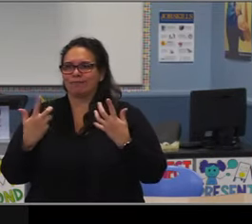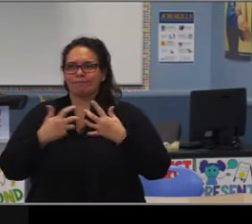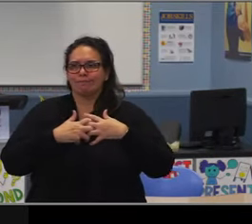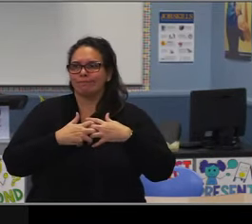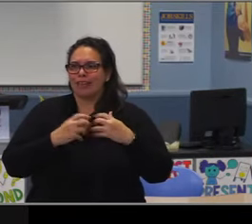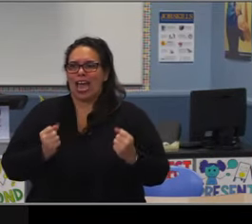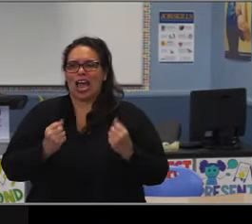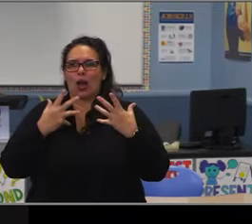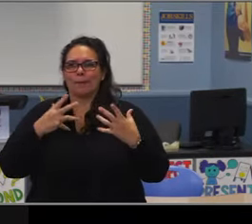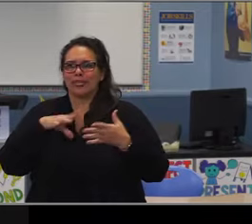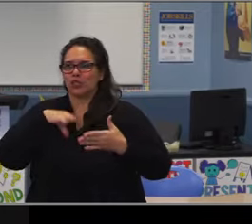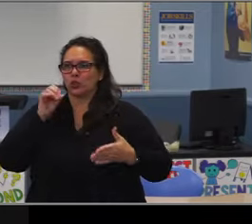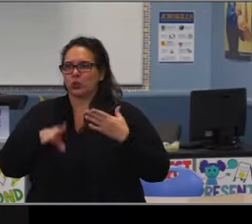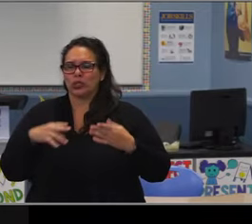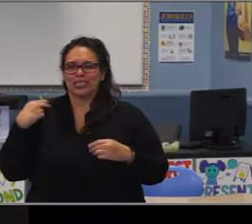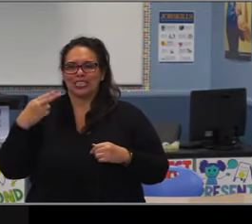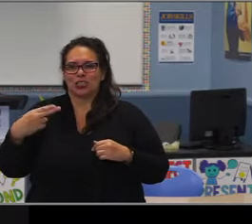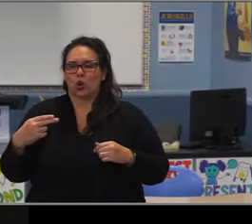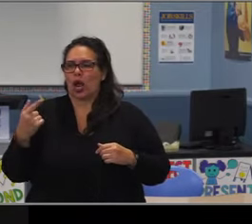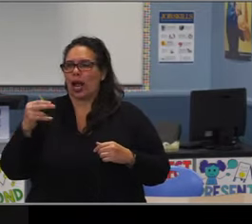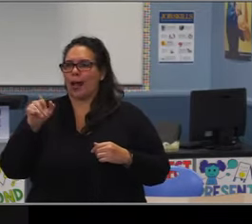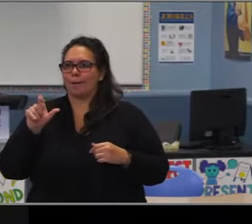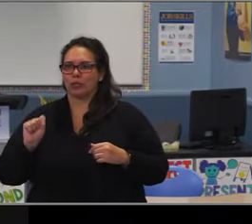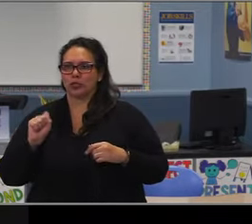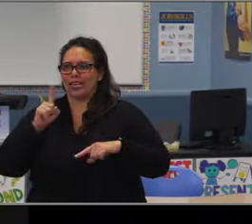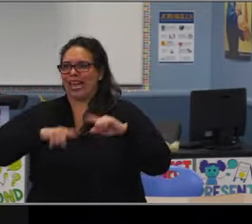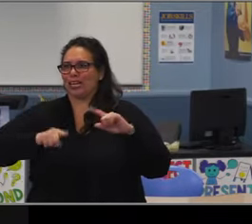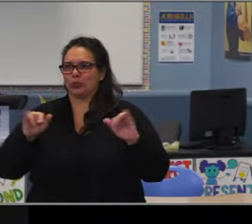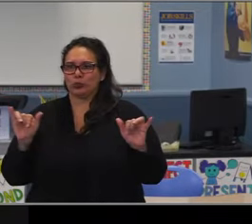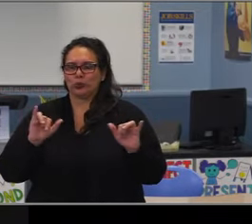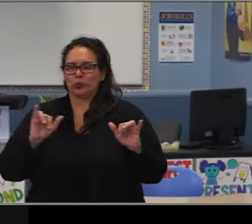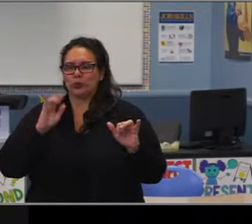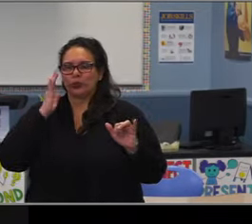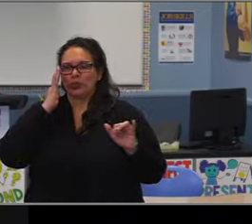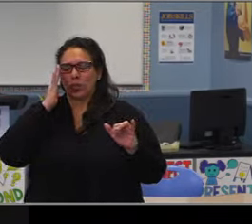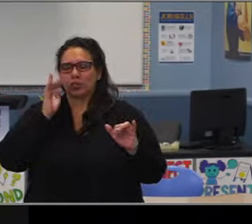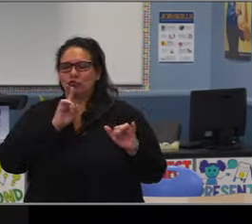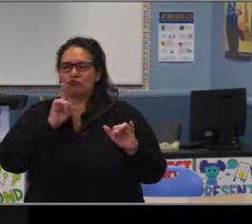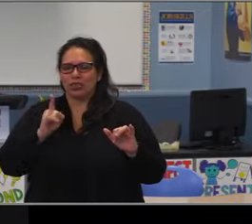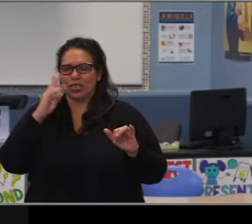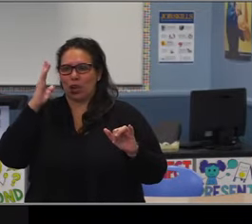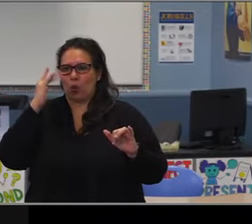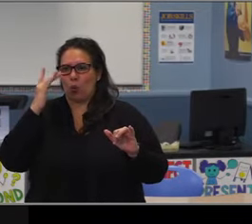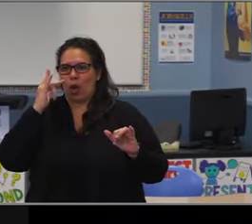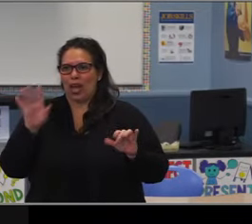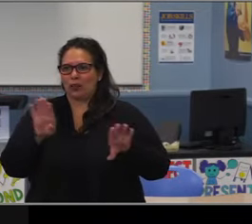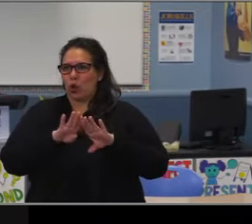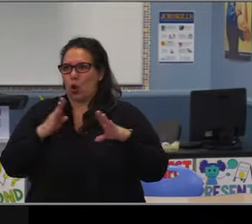The next slide looks at elective offerings. So part of that preparation for high school is that exposure to electives.